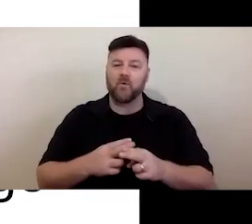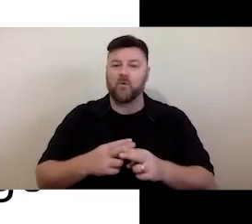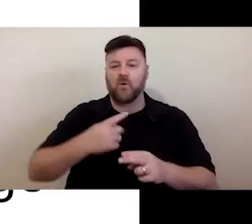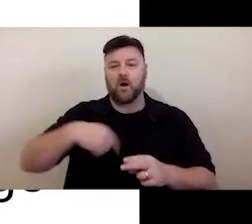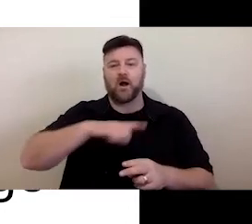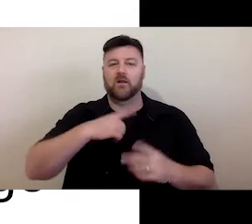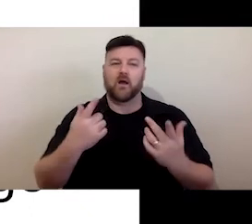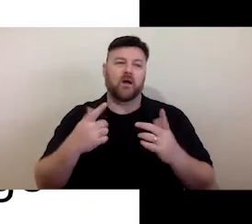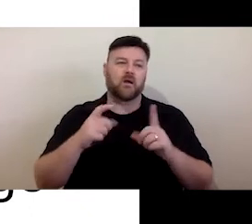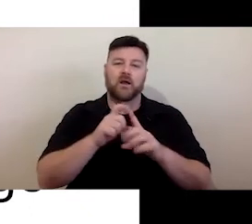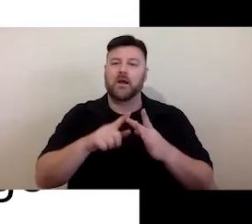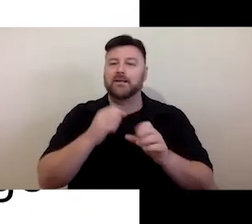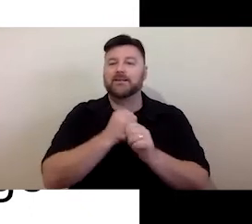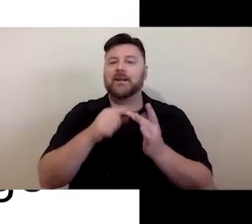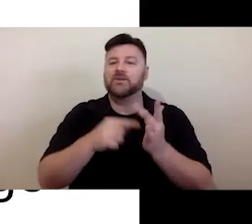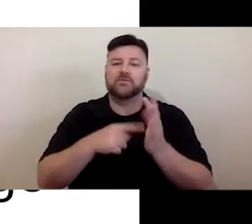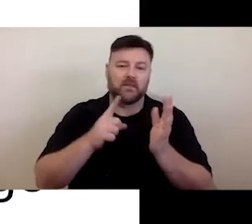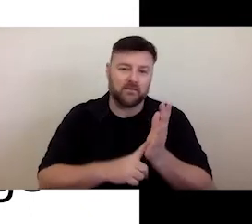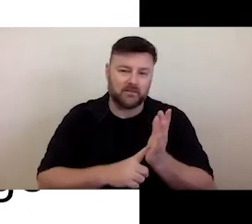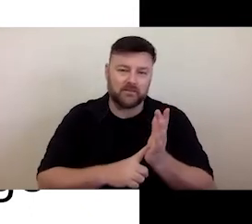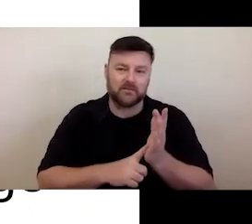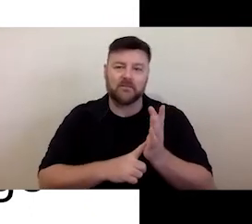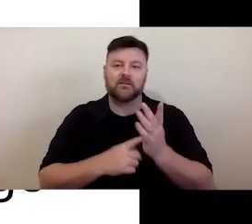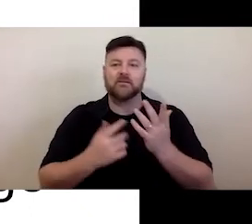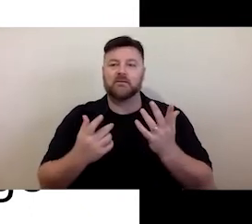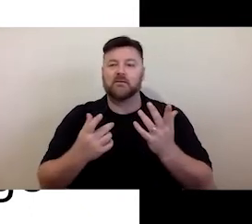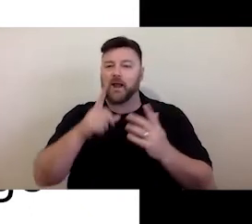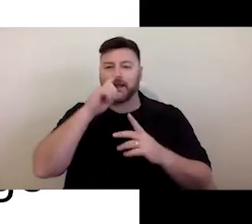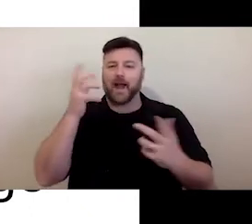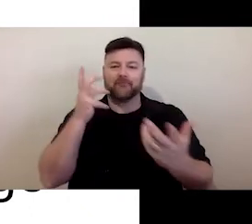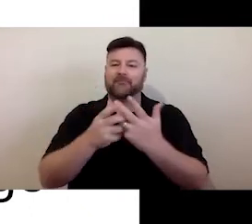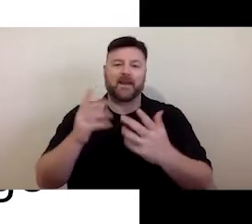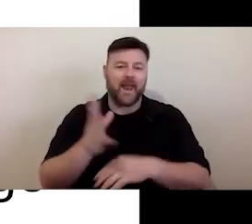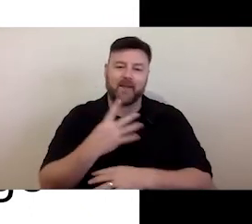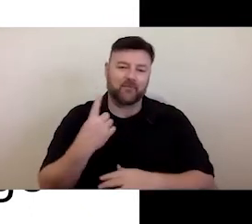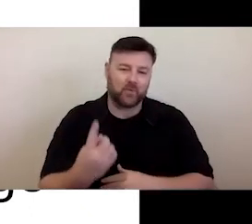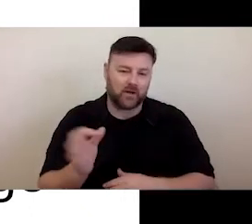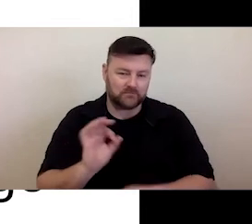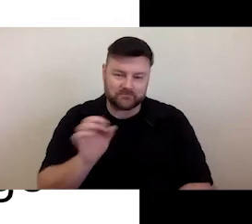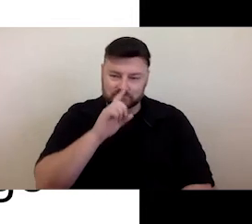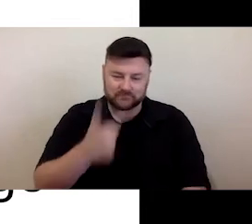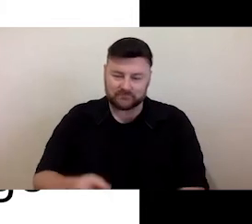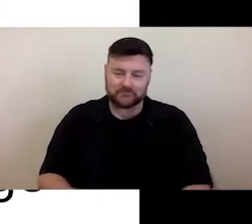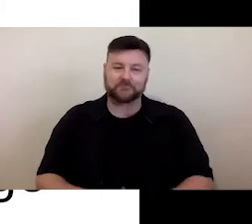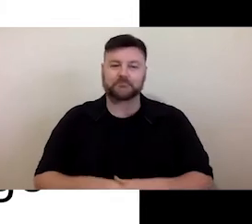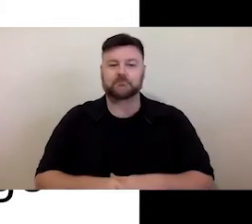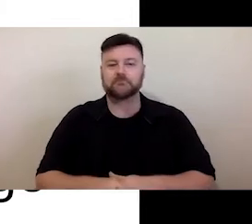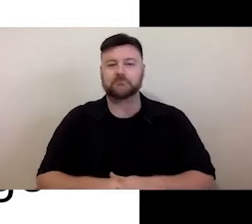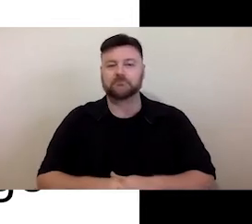platform when you have a group of people to meet everyone's vinyl -- everyone's individual requirements, so you need to keep it fairly